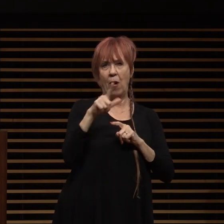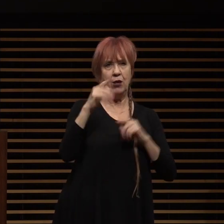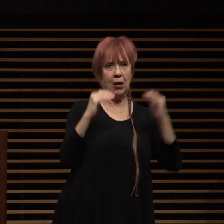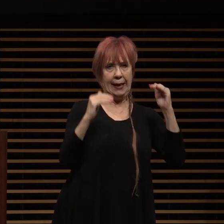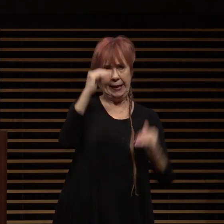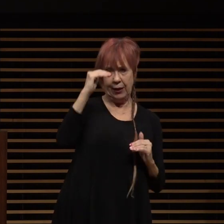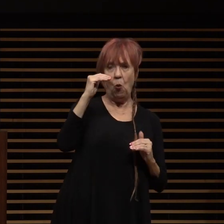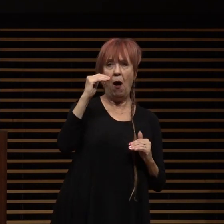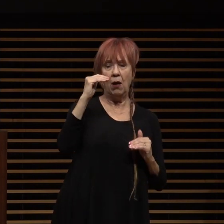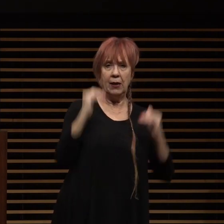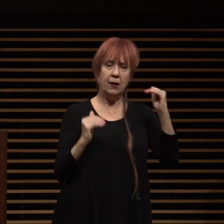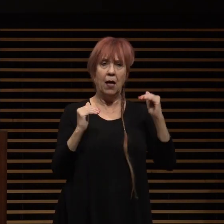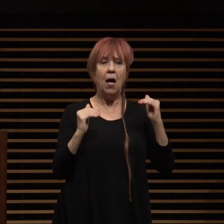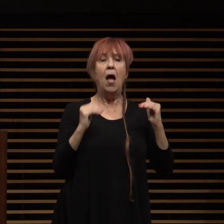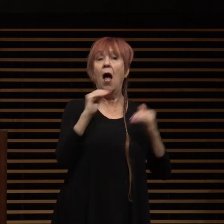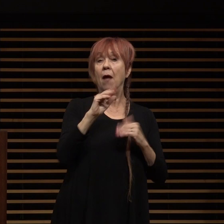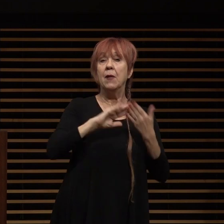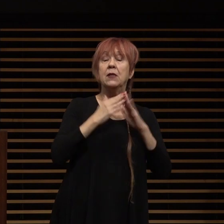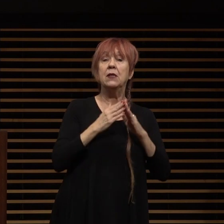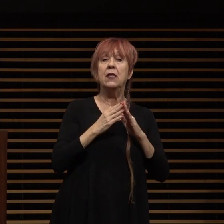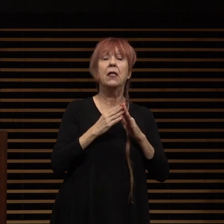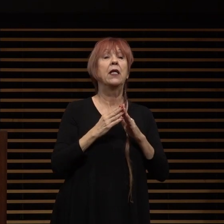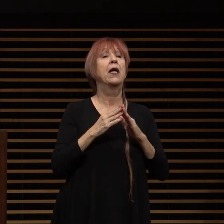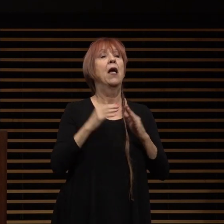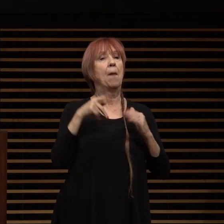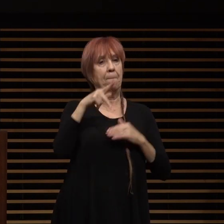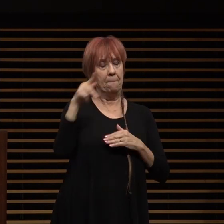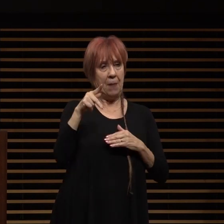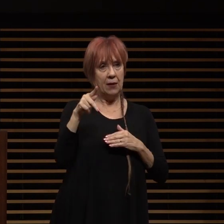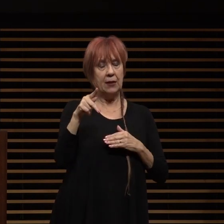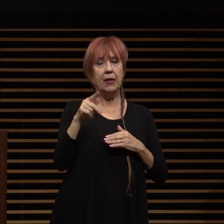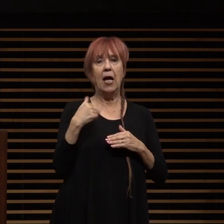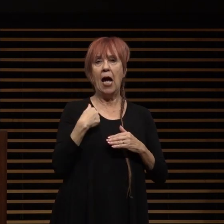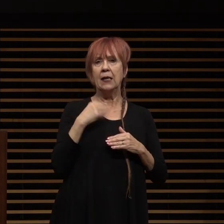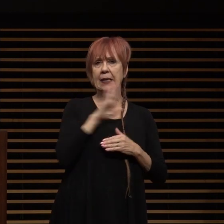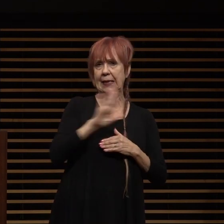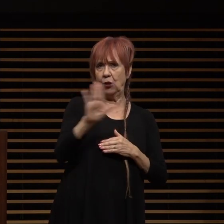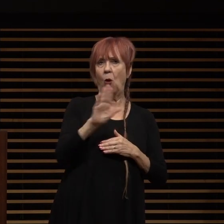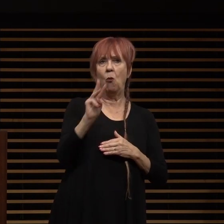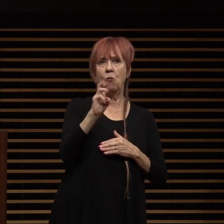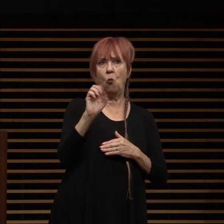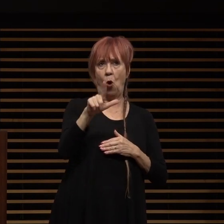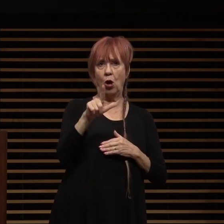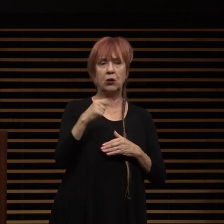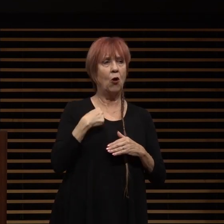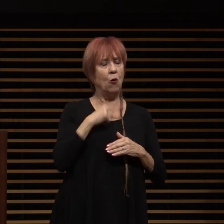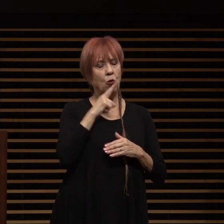and the city of pasadena has its own walls of reminders with that i'd like to